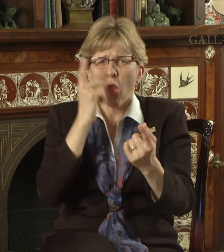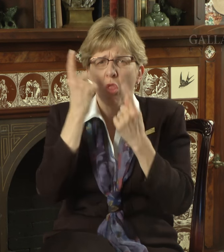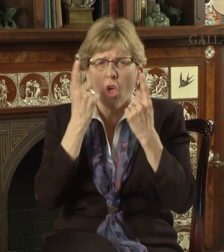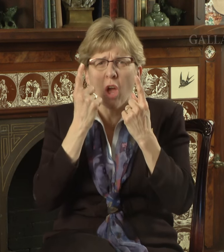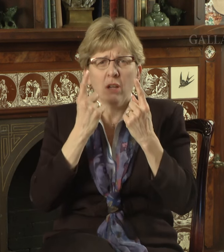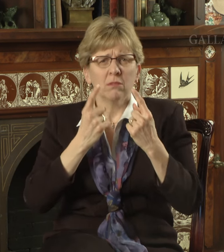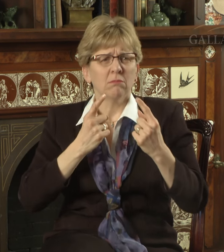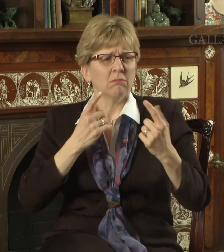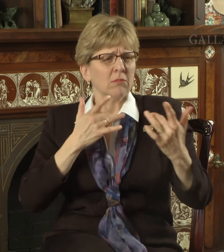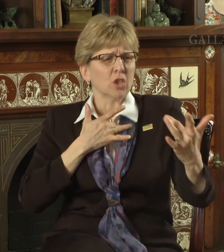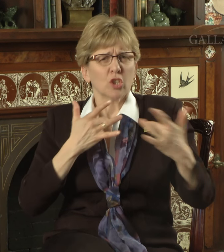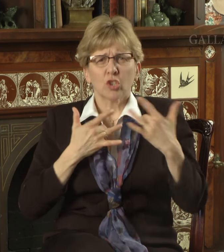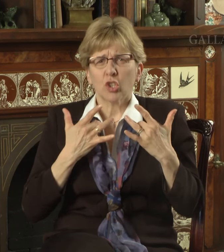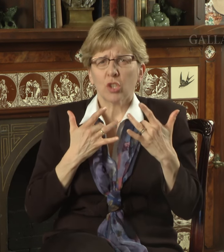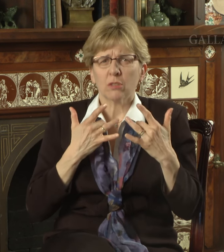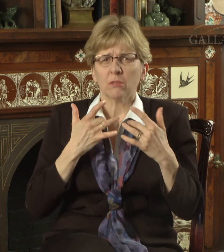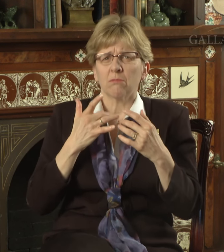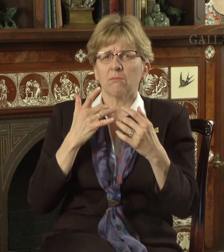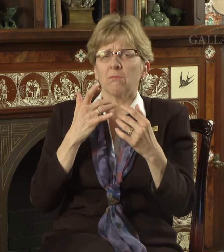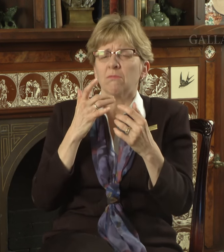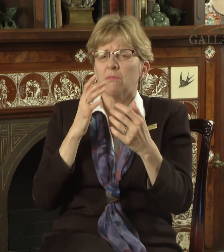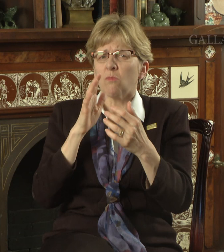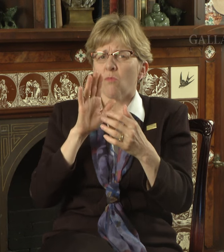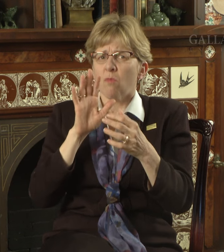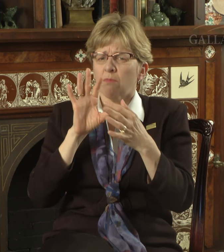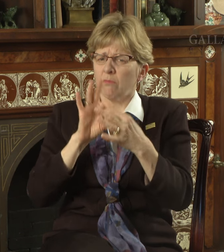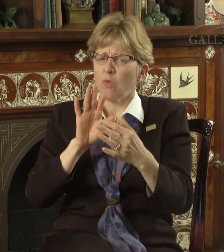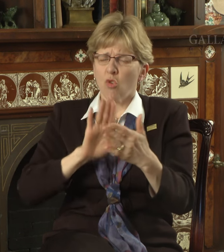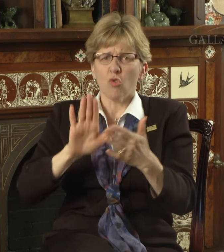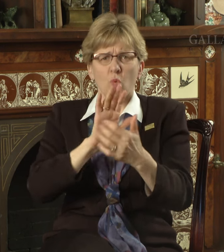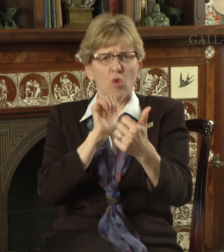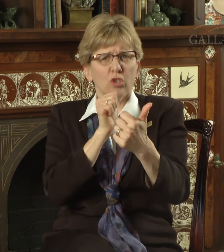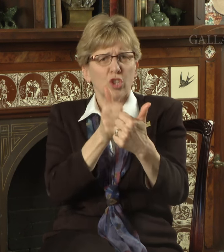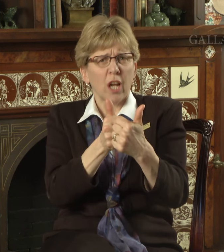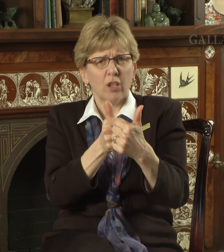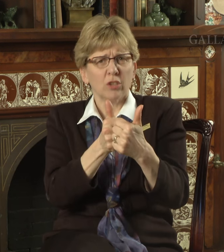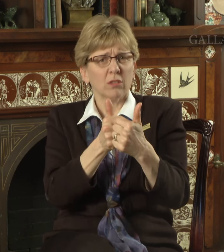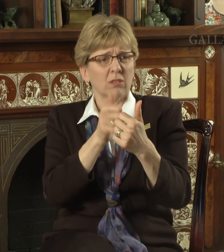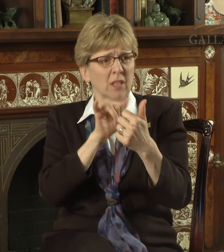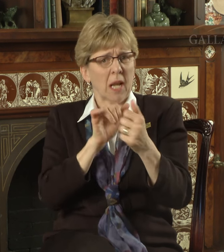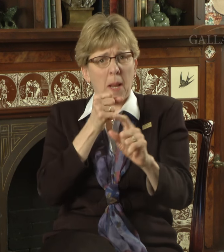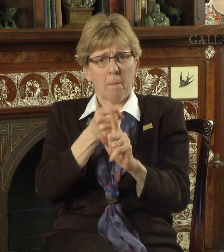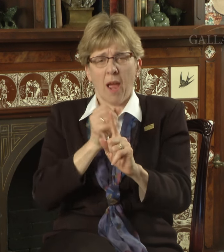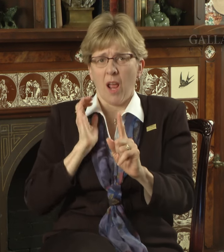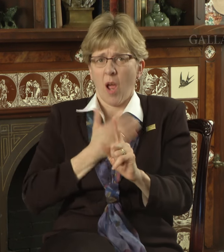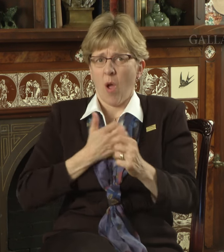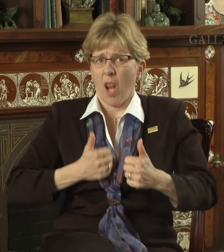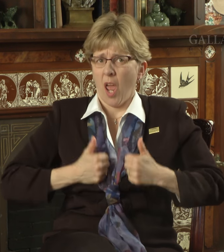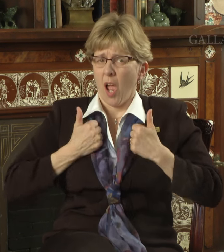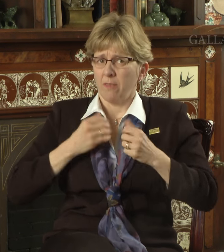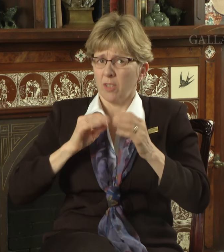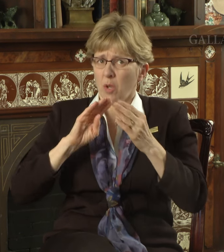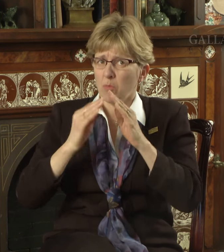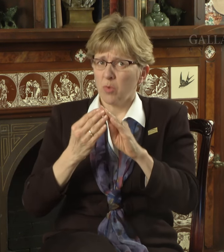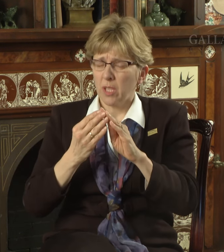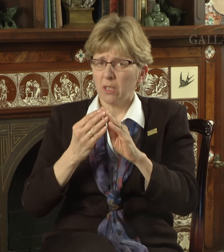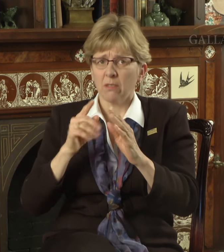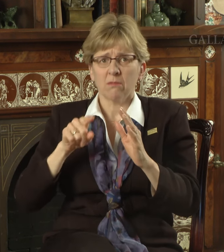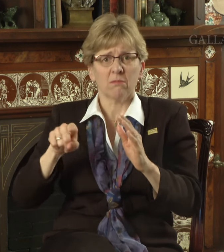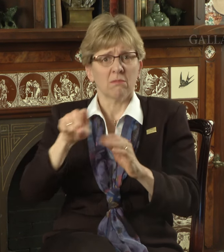and concerns related to the different challenges impacting our lives as a community -